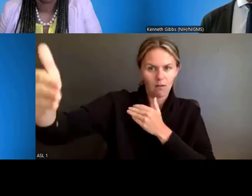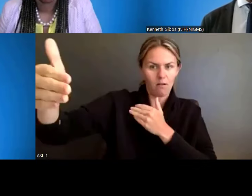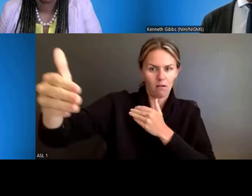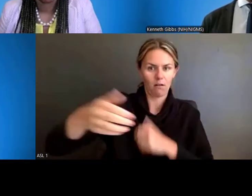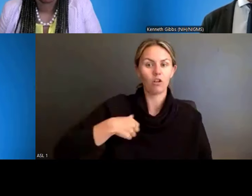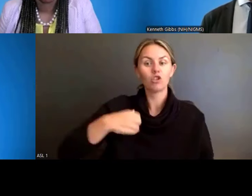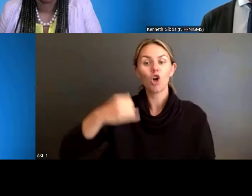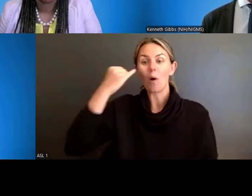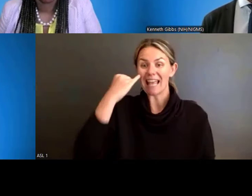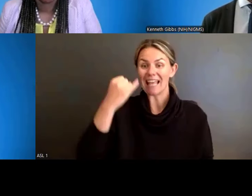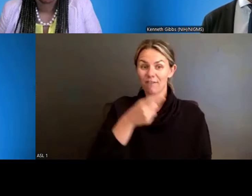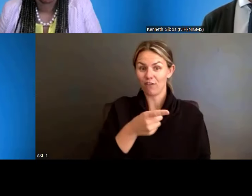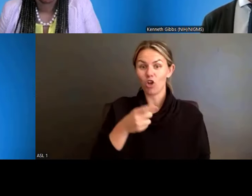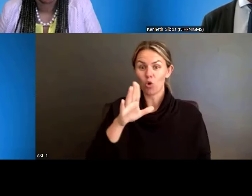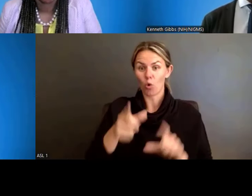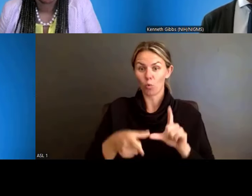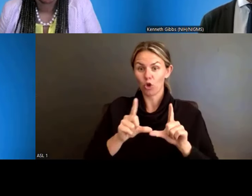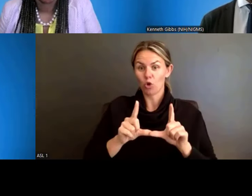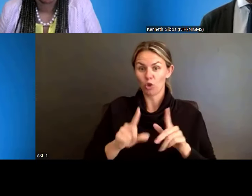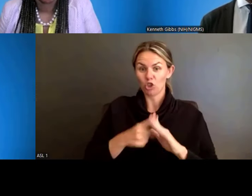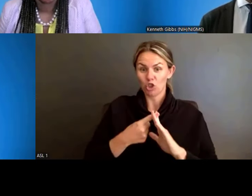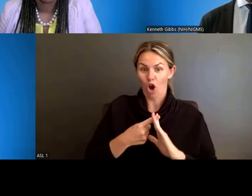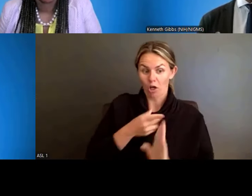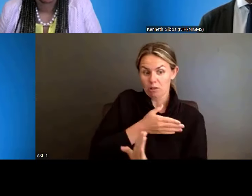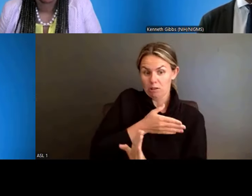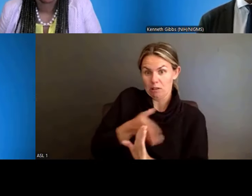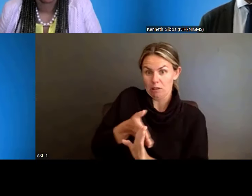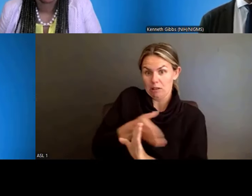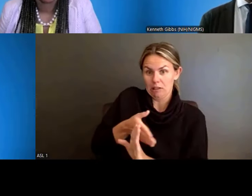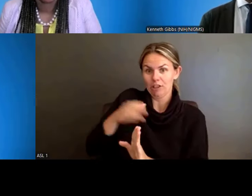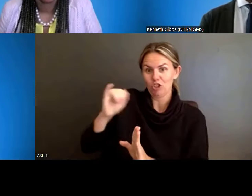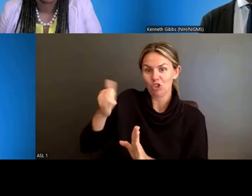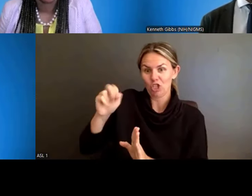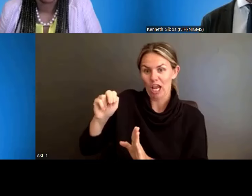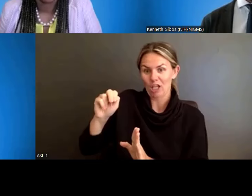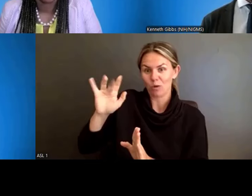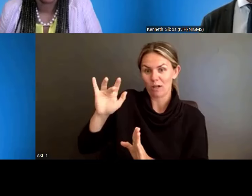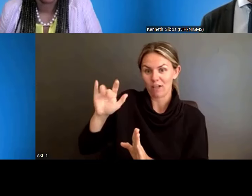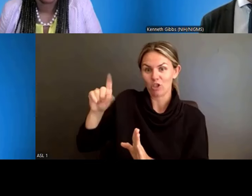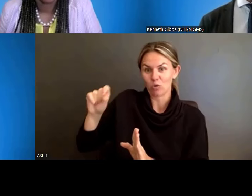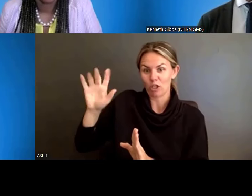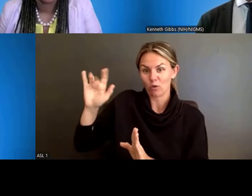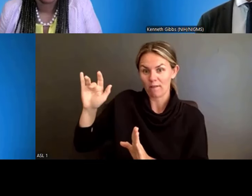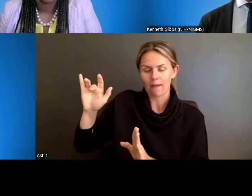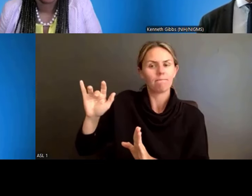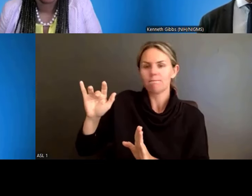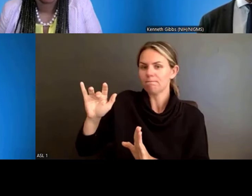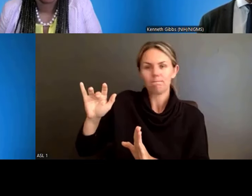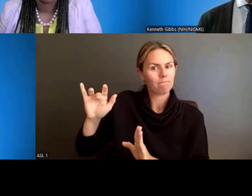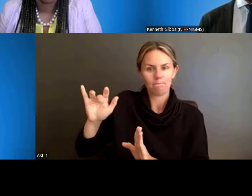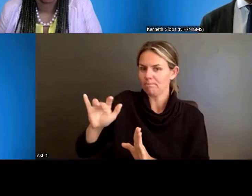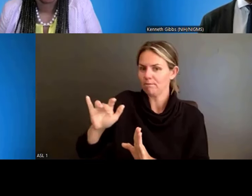you will be non-compliant, and you may be withdrawn, or . So, change takes time.